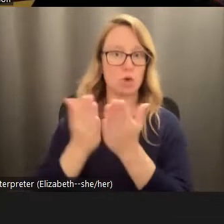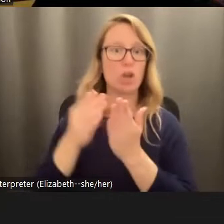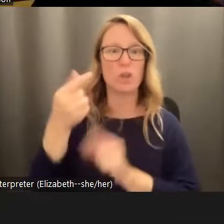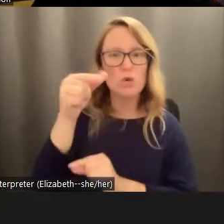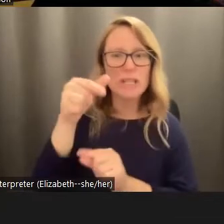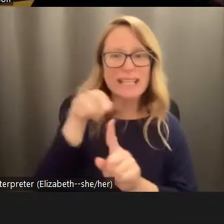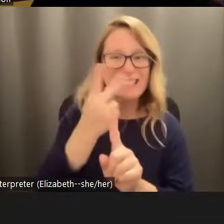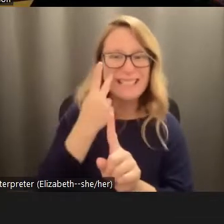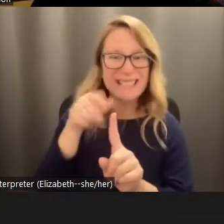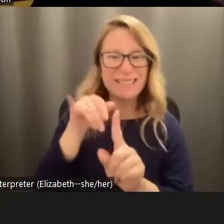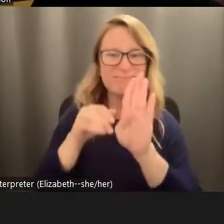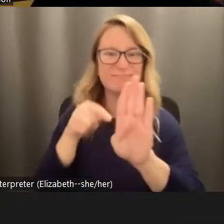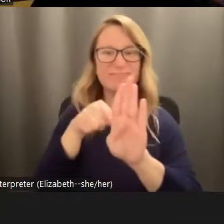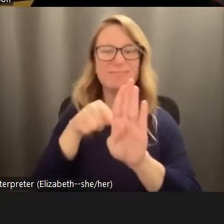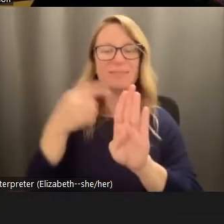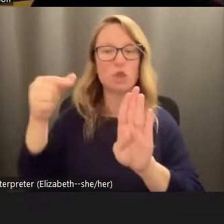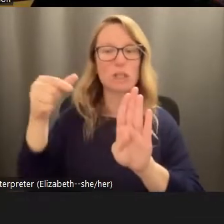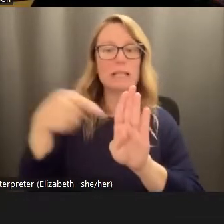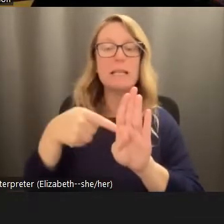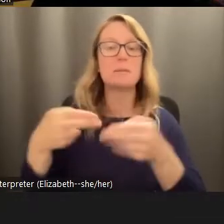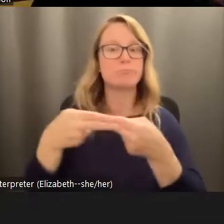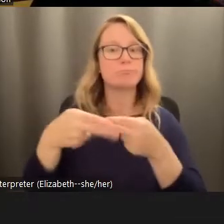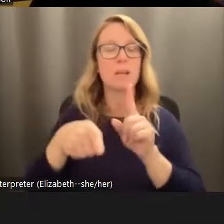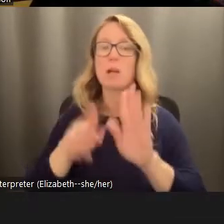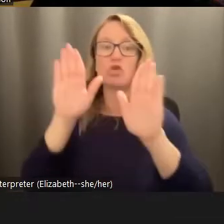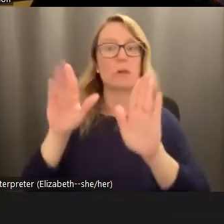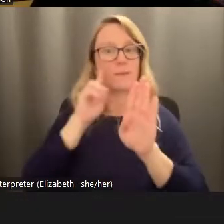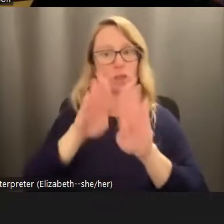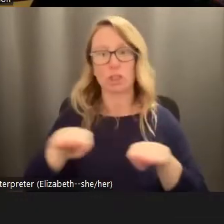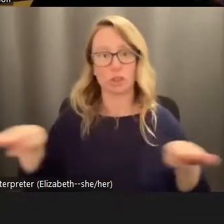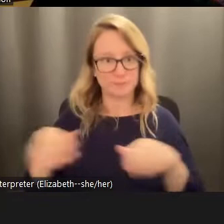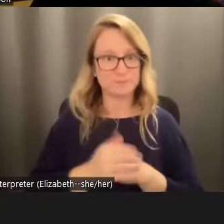on the slide. And it's great for for children. And Sarah Re is